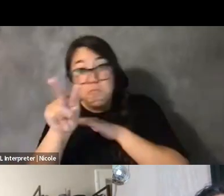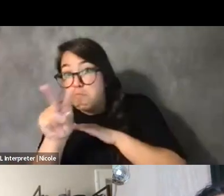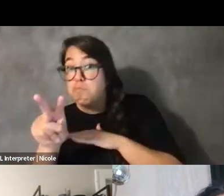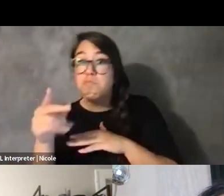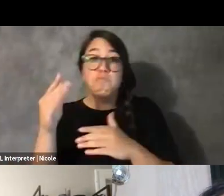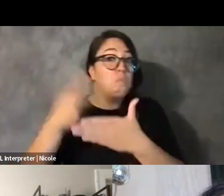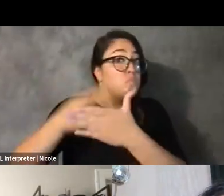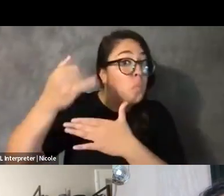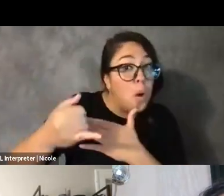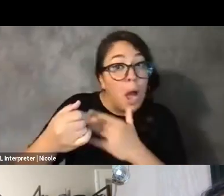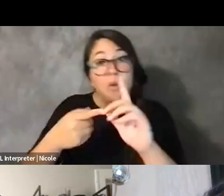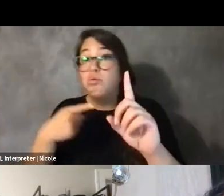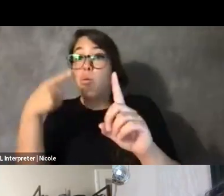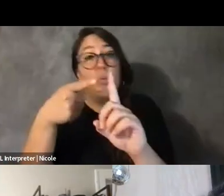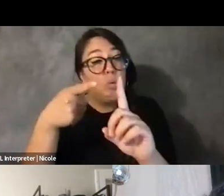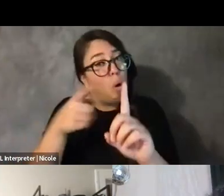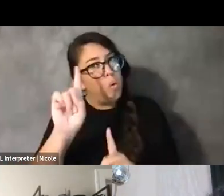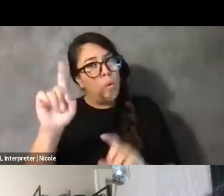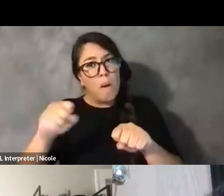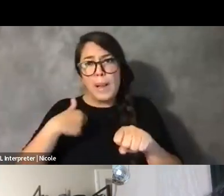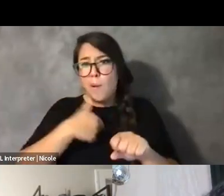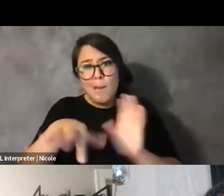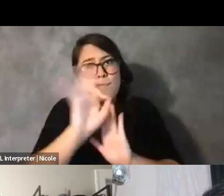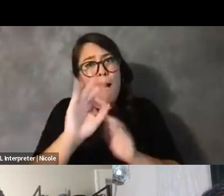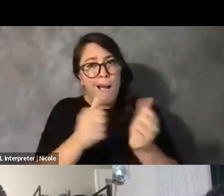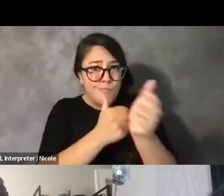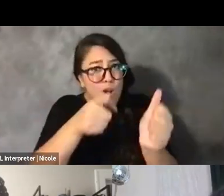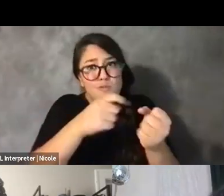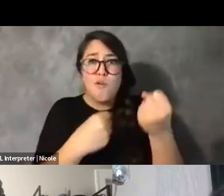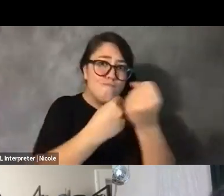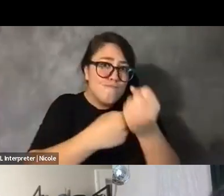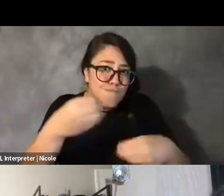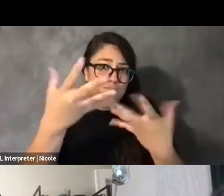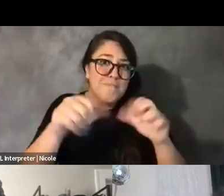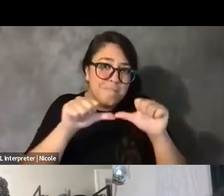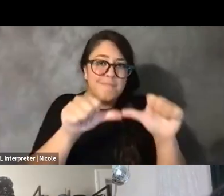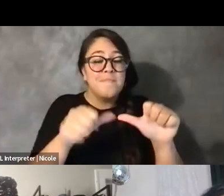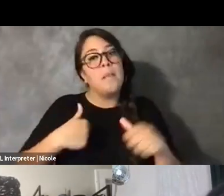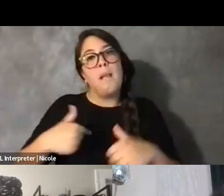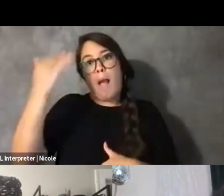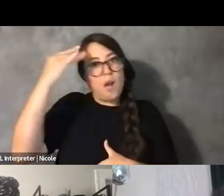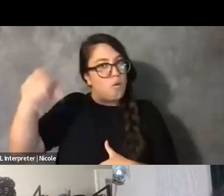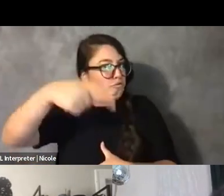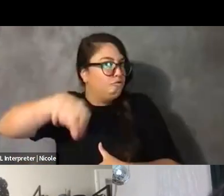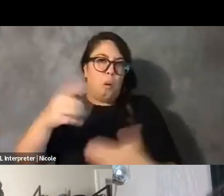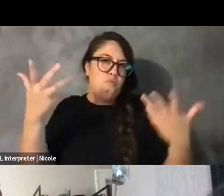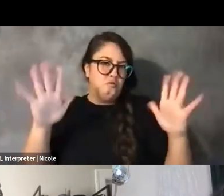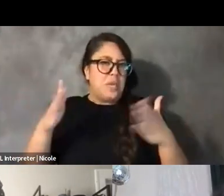Where can we find or follow you to be a part of it and support? I know that all of you have shared some of this in some way,